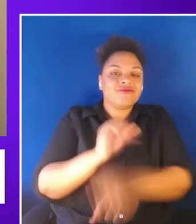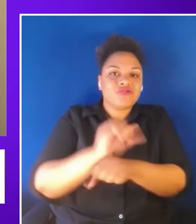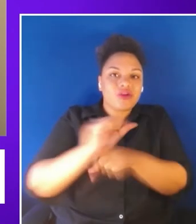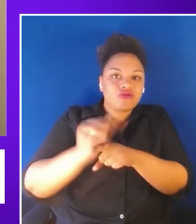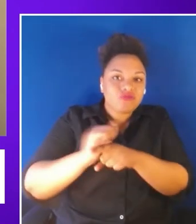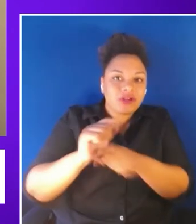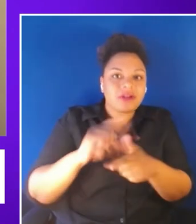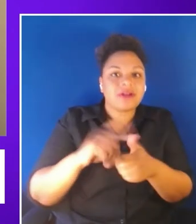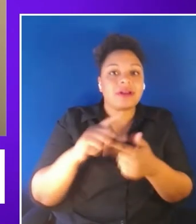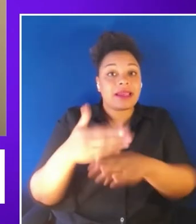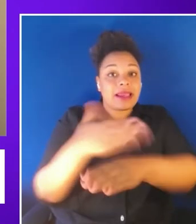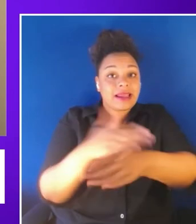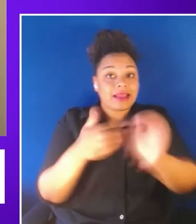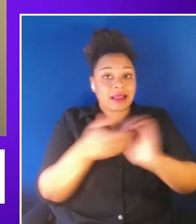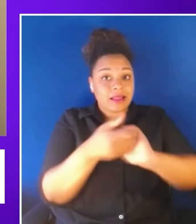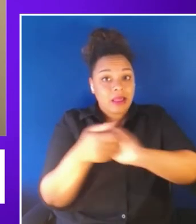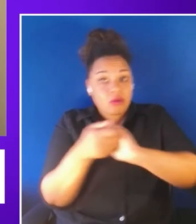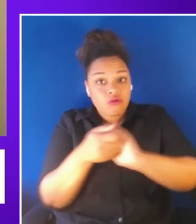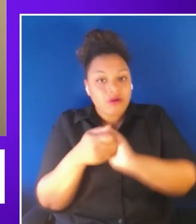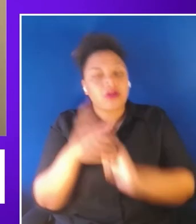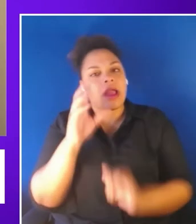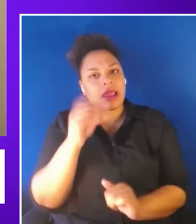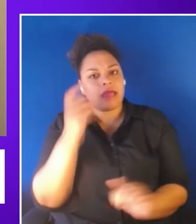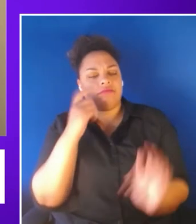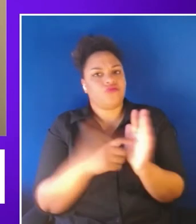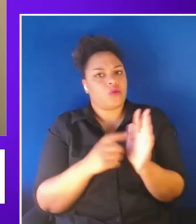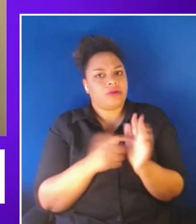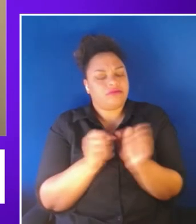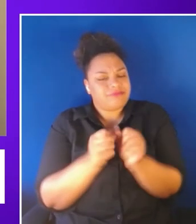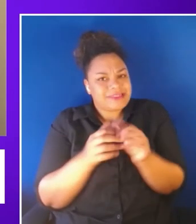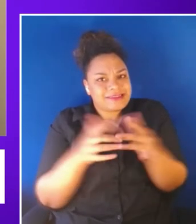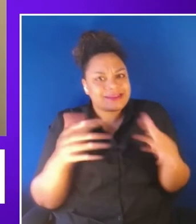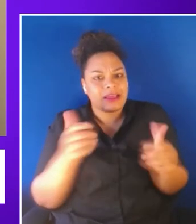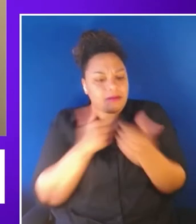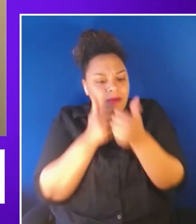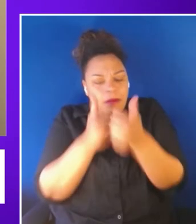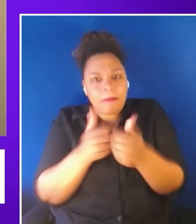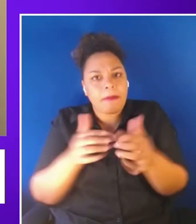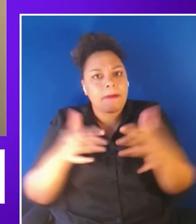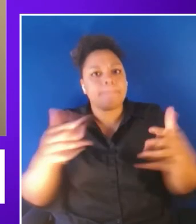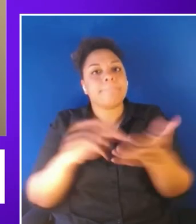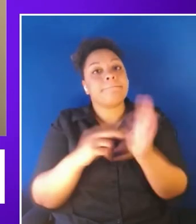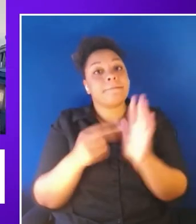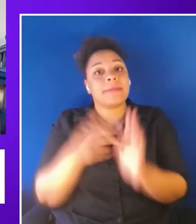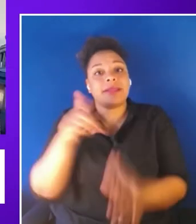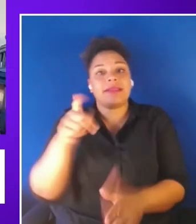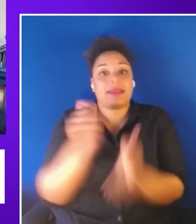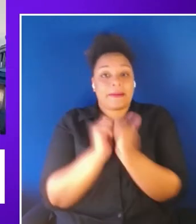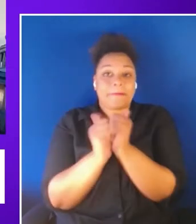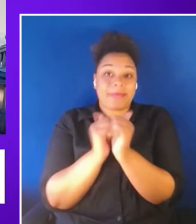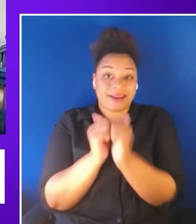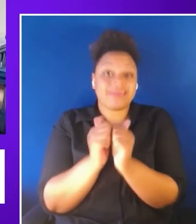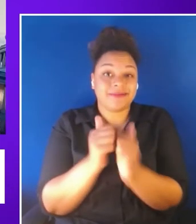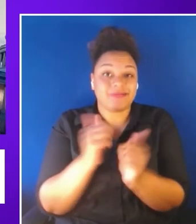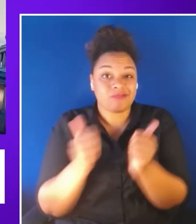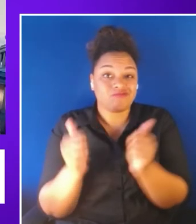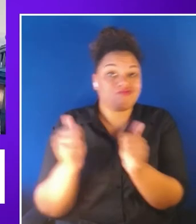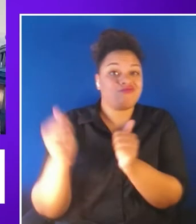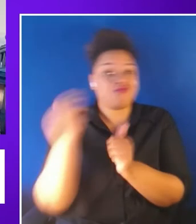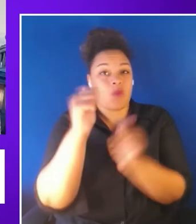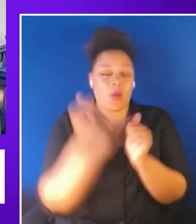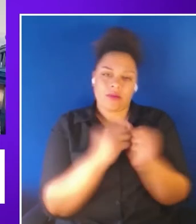realized at scale giving them a competitive edge in a very tight labor market. In XRA’s 2021 report